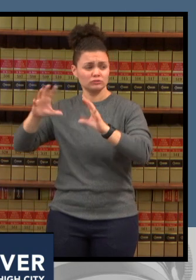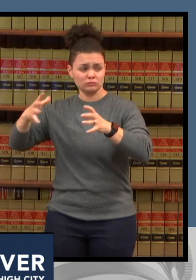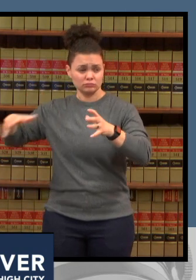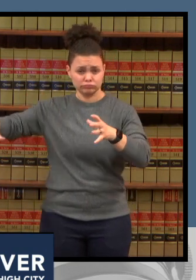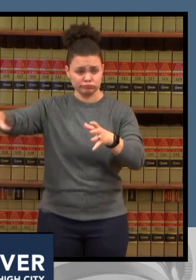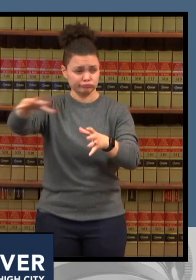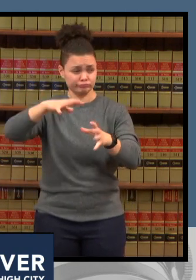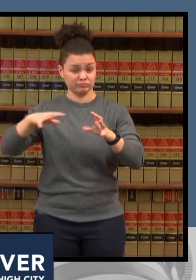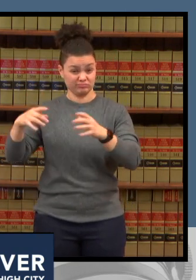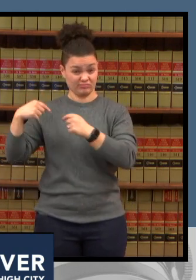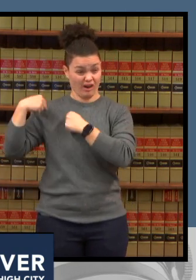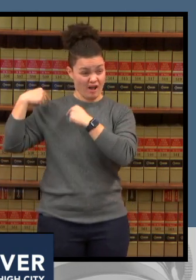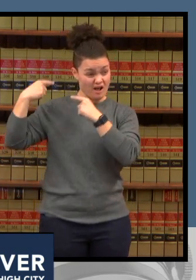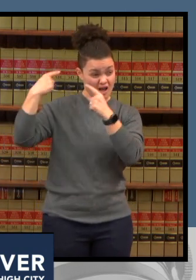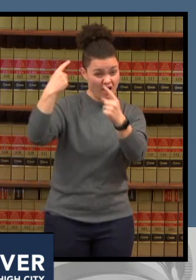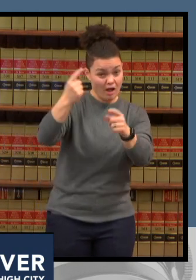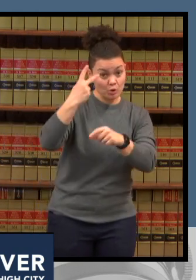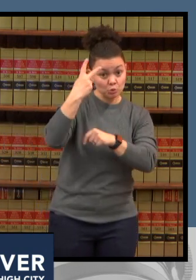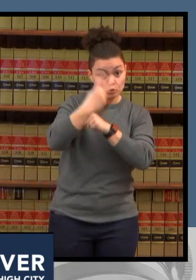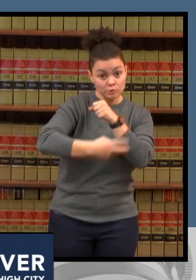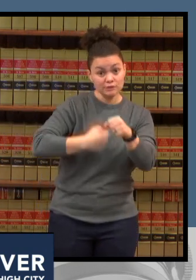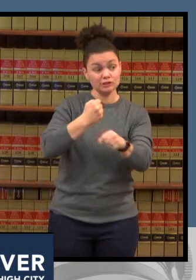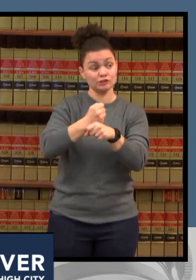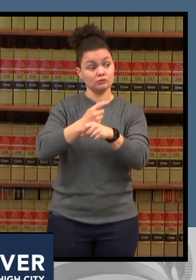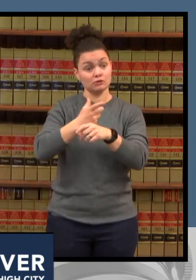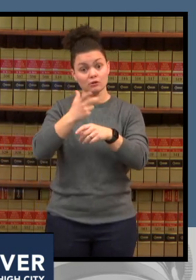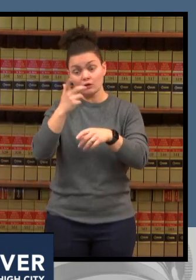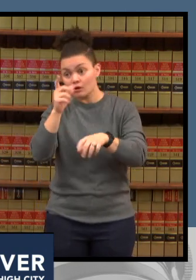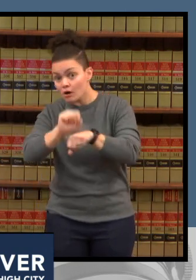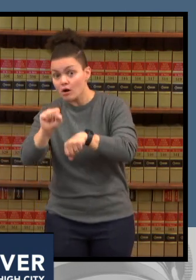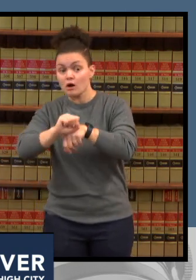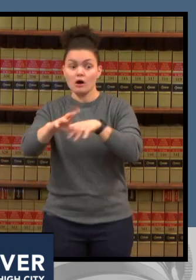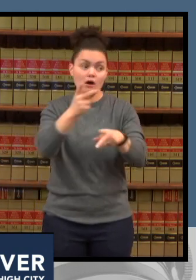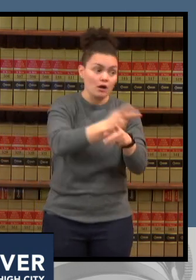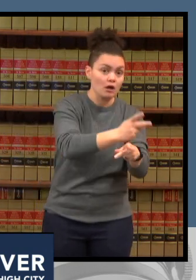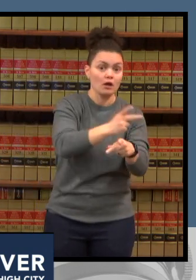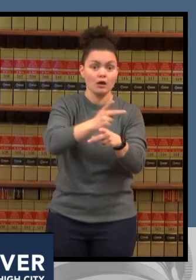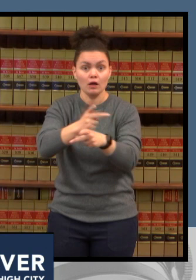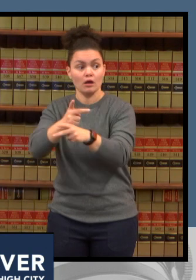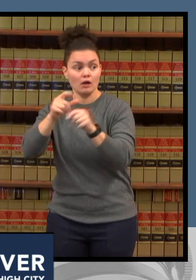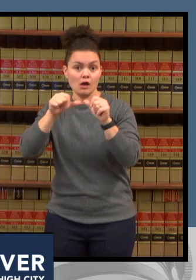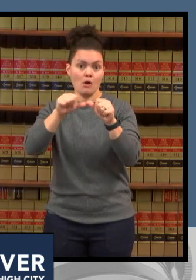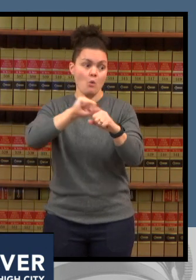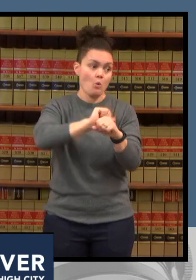know how to care for these patients our teams across the state have done excellent and our